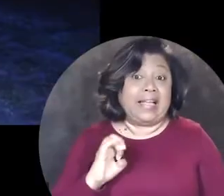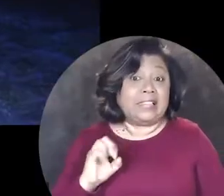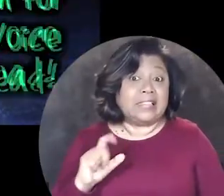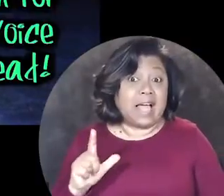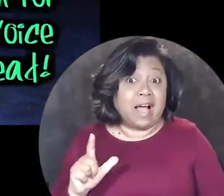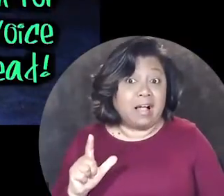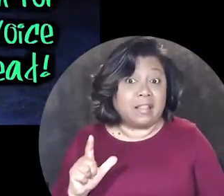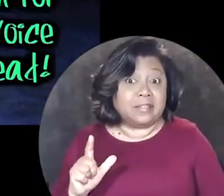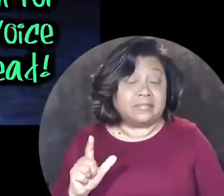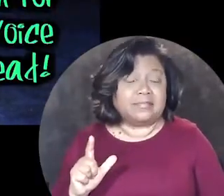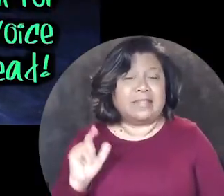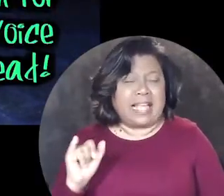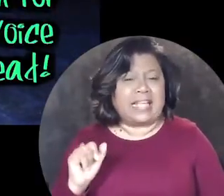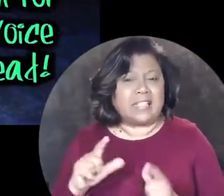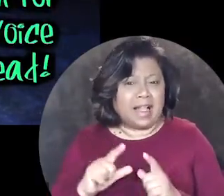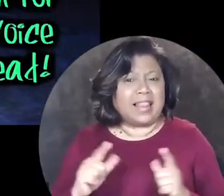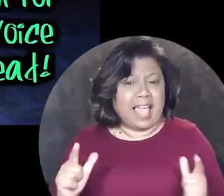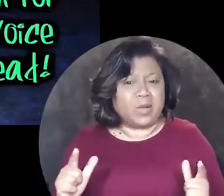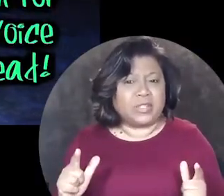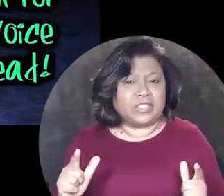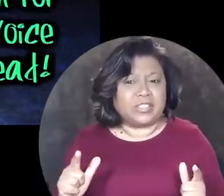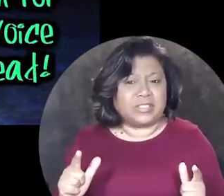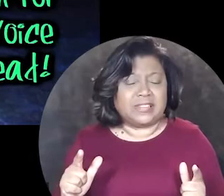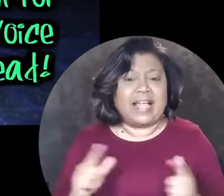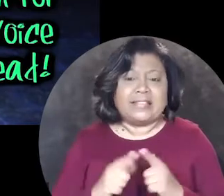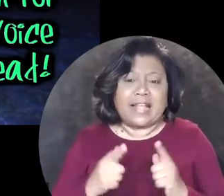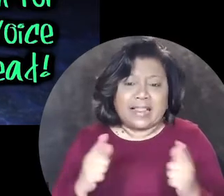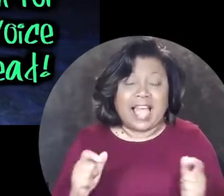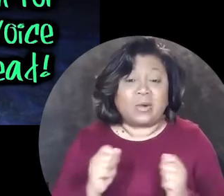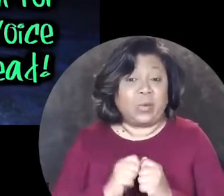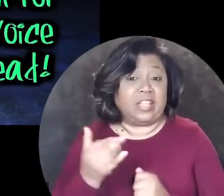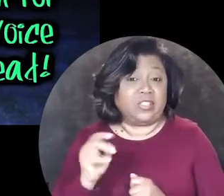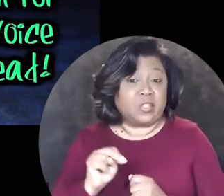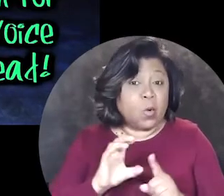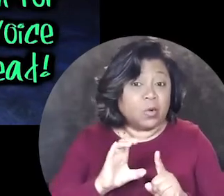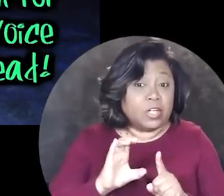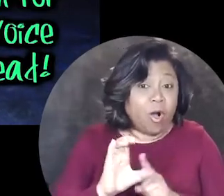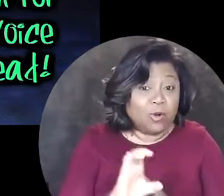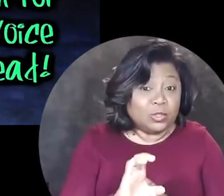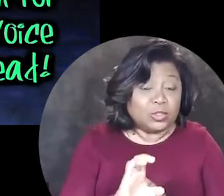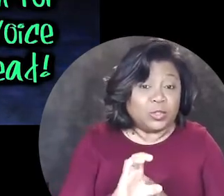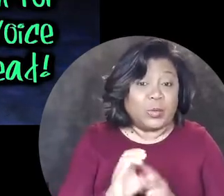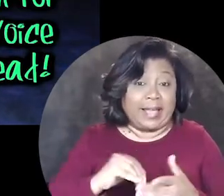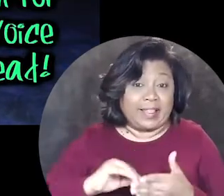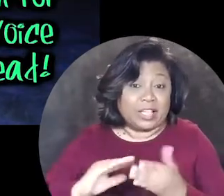ASL is a language, it's a language with its own culture and its own community